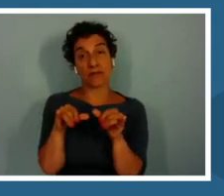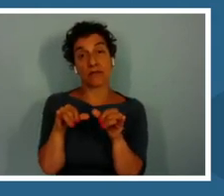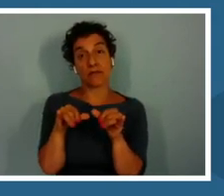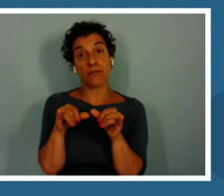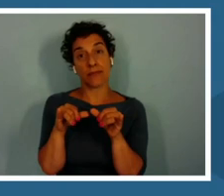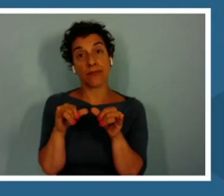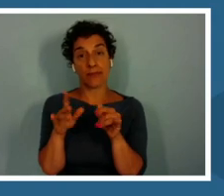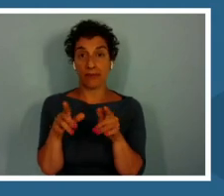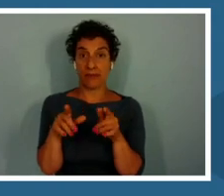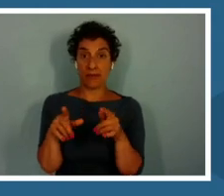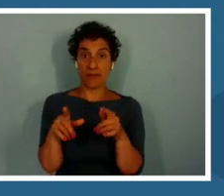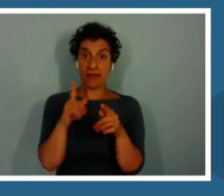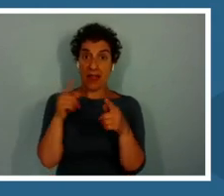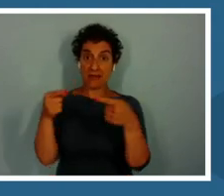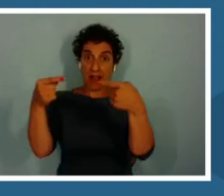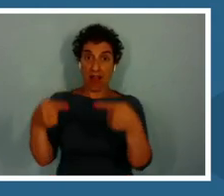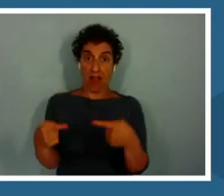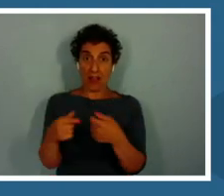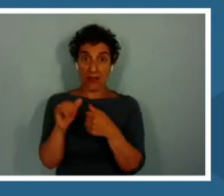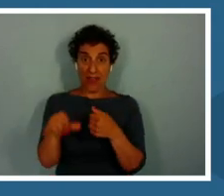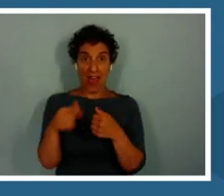to. We have a lot of project zero.